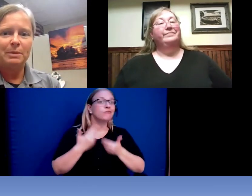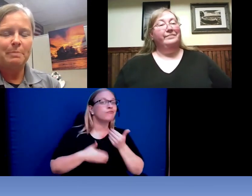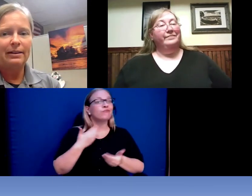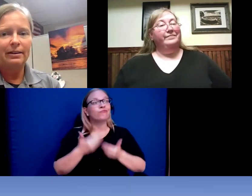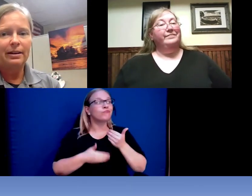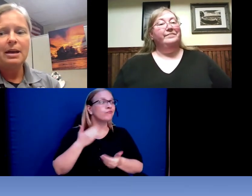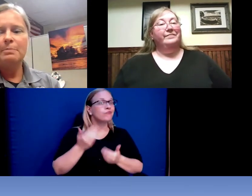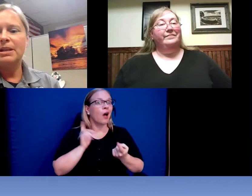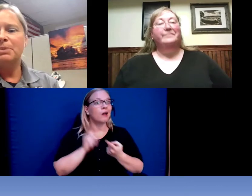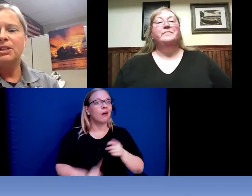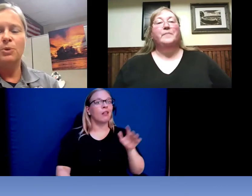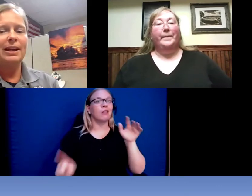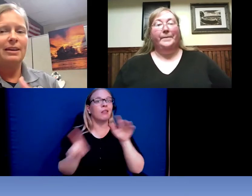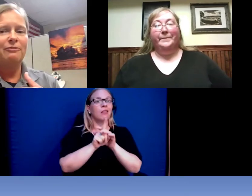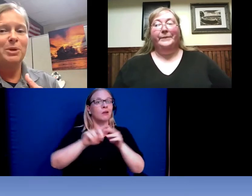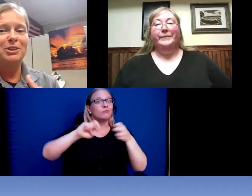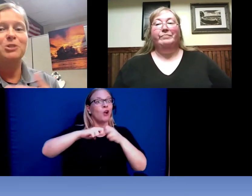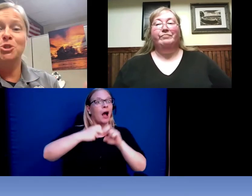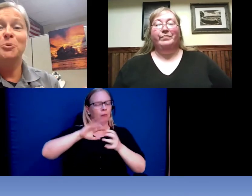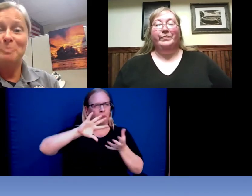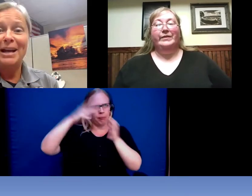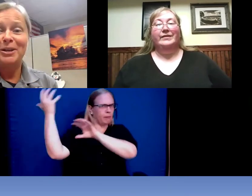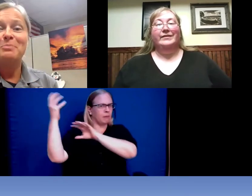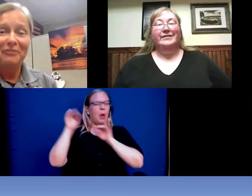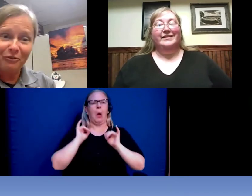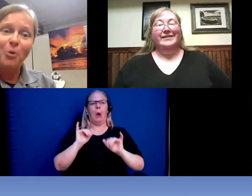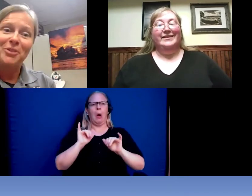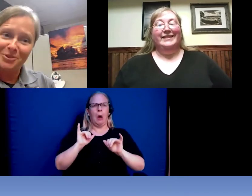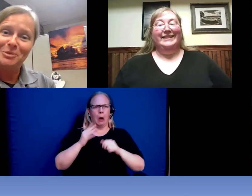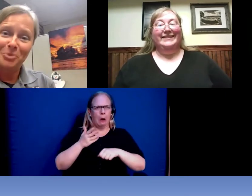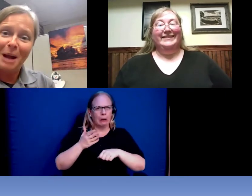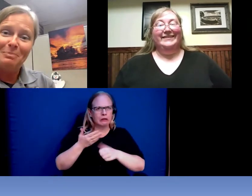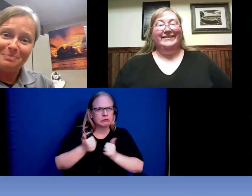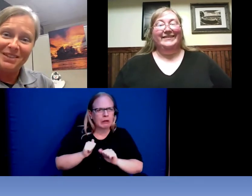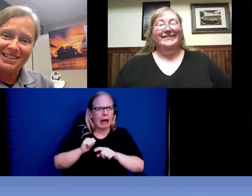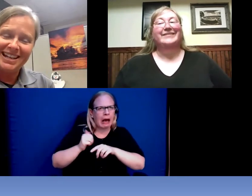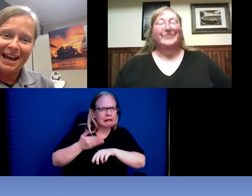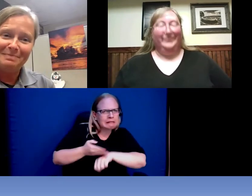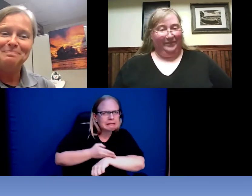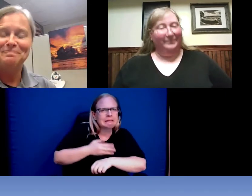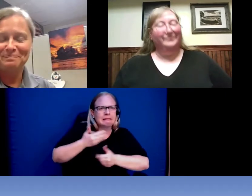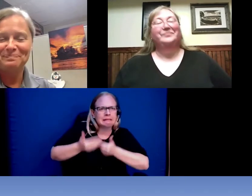better. But it would be great if we could do better before there is a problem this time.